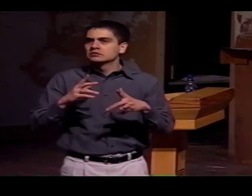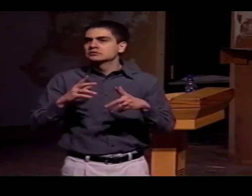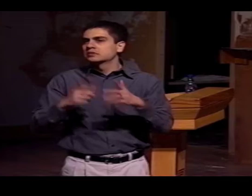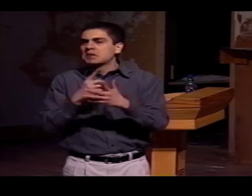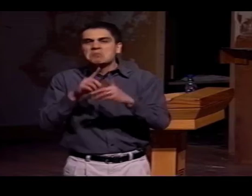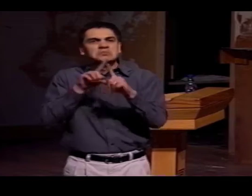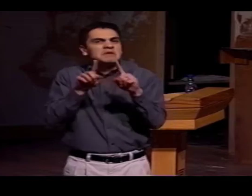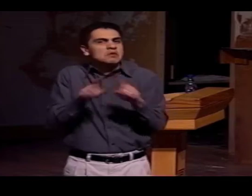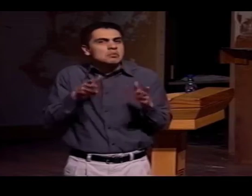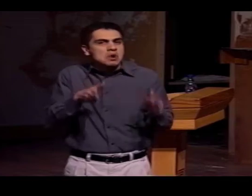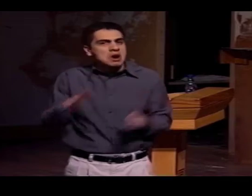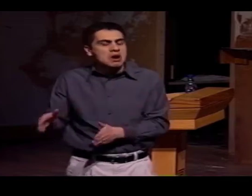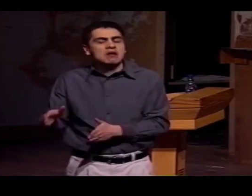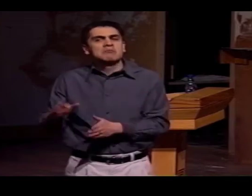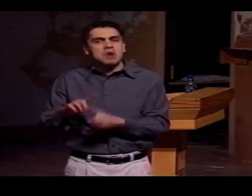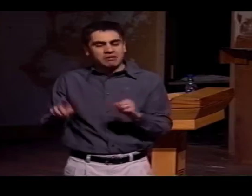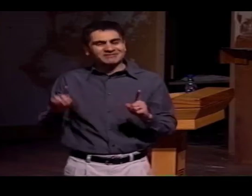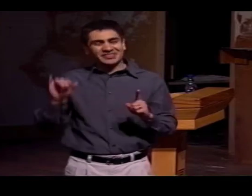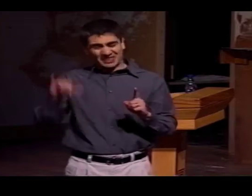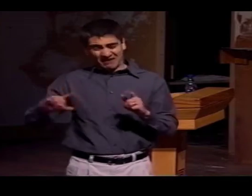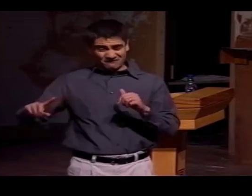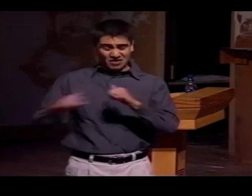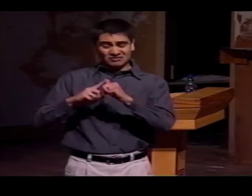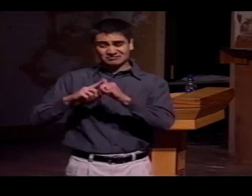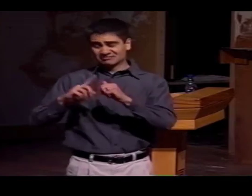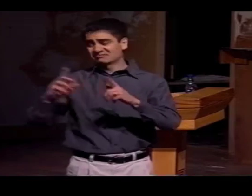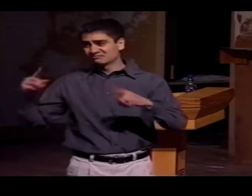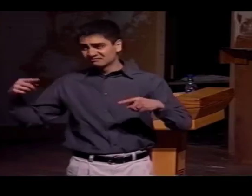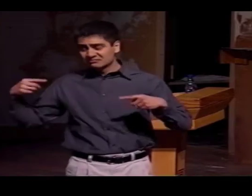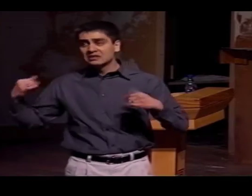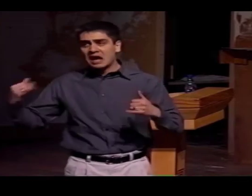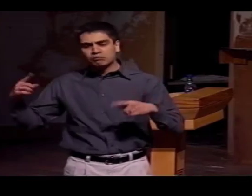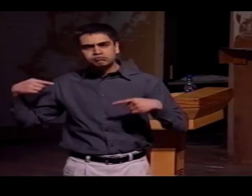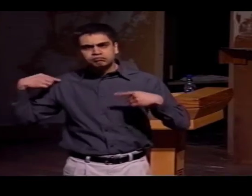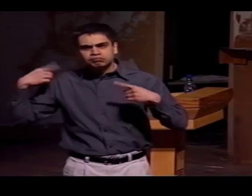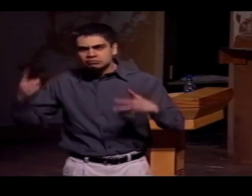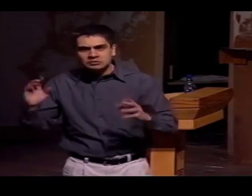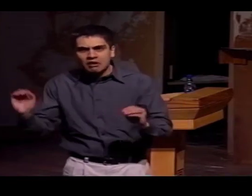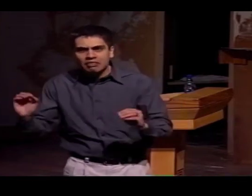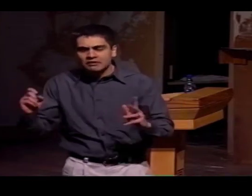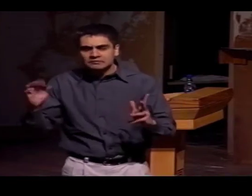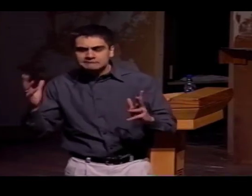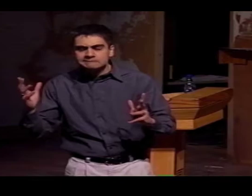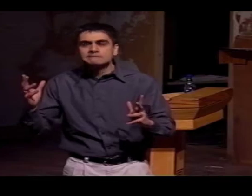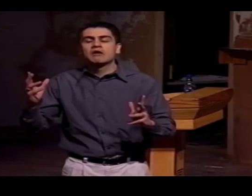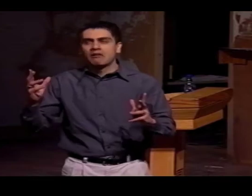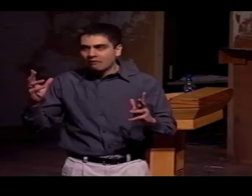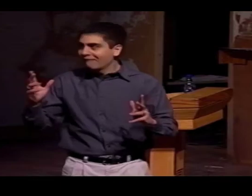AND HOW THEY OVERLAP EACH OTHER IN DIFFERENT WAYS, BUT THAT WAS THE VERY FIRST WORK DONE IN THAT AREA.